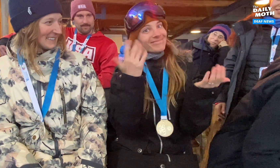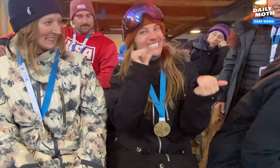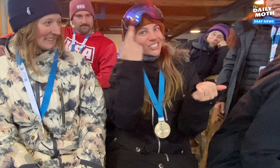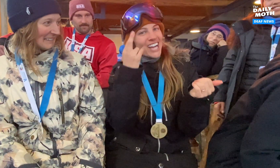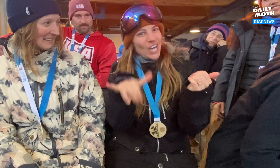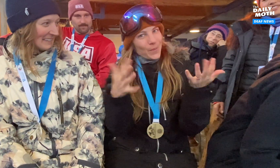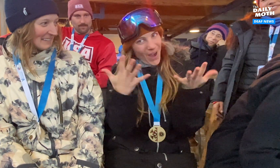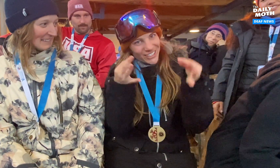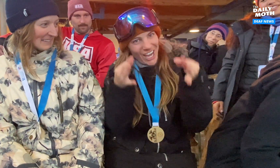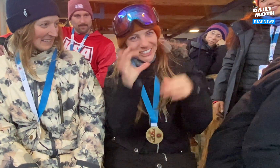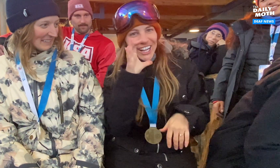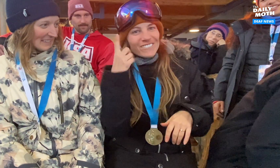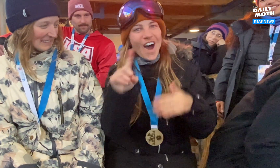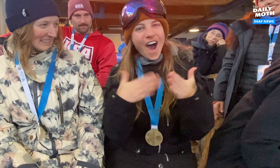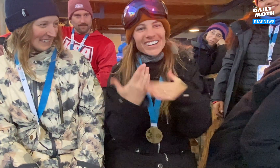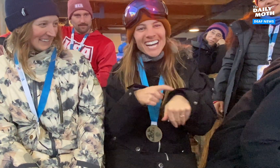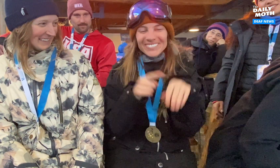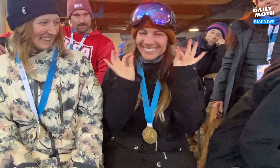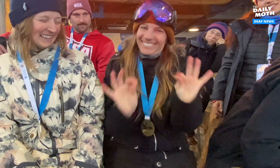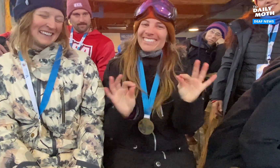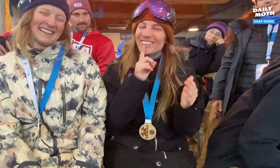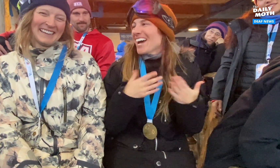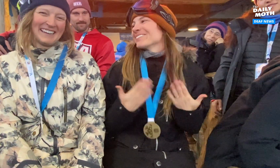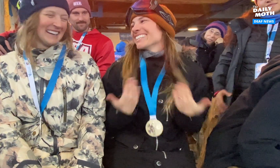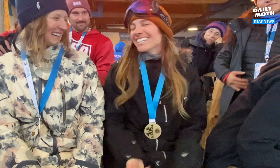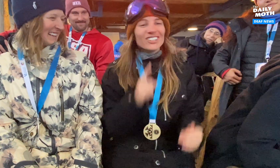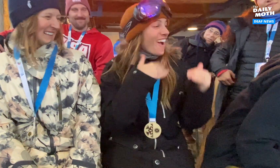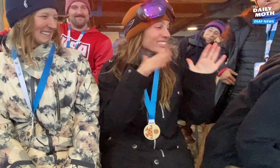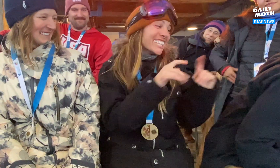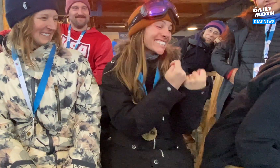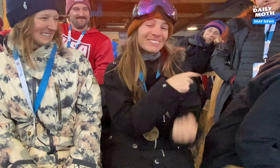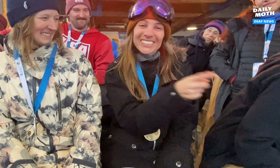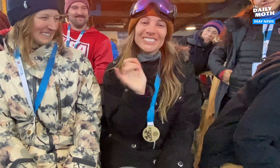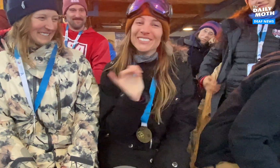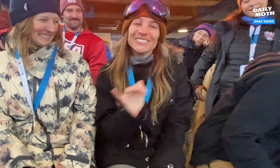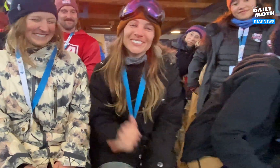I didn’t realize that this is what the judges were looking for the whole time. I’m really happy. I have a great team as well.